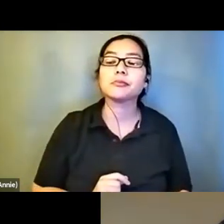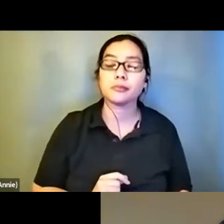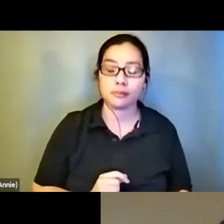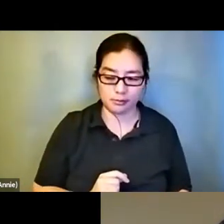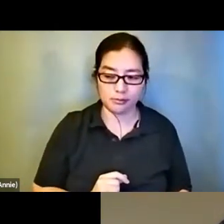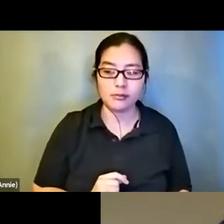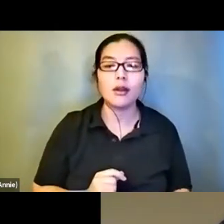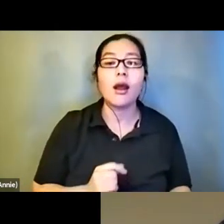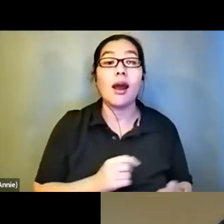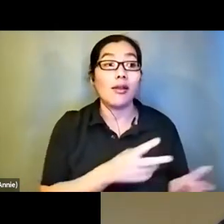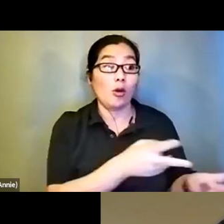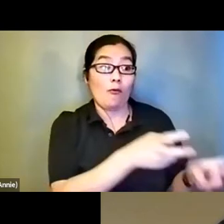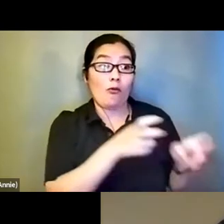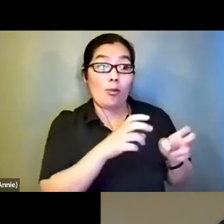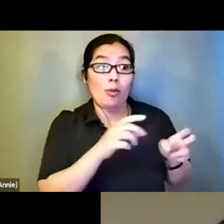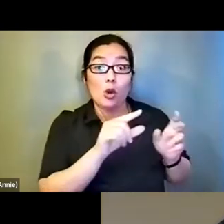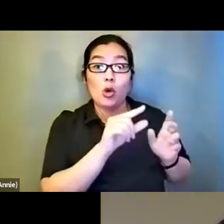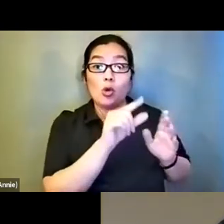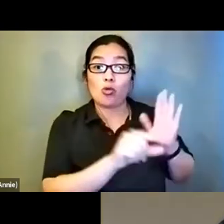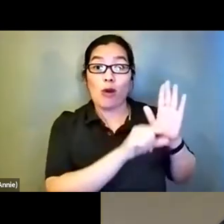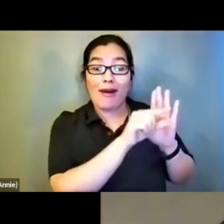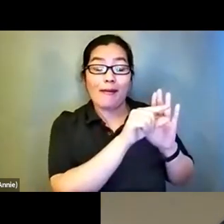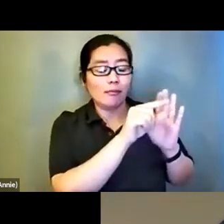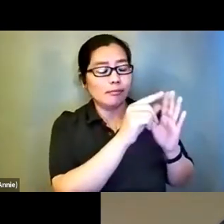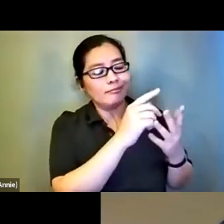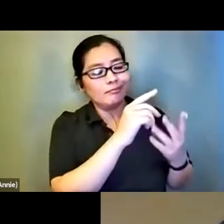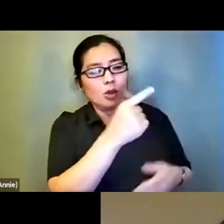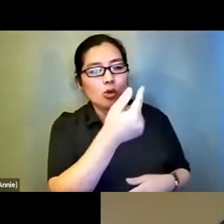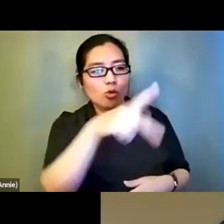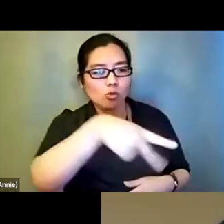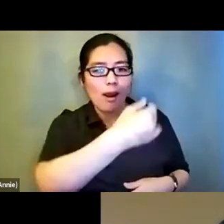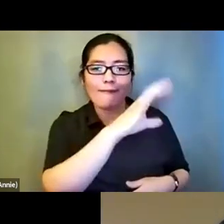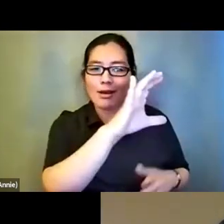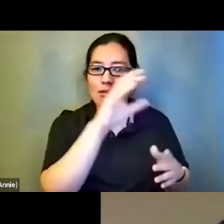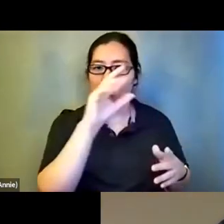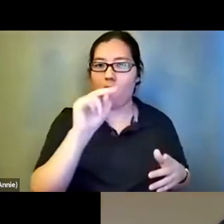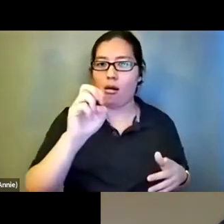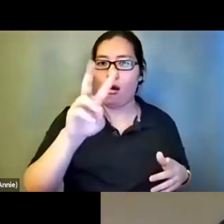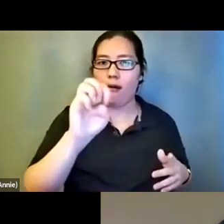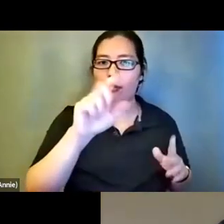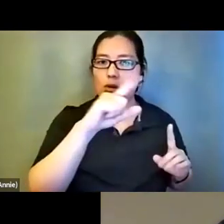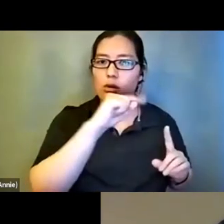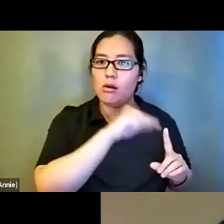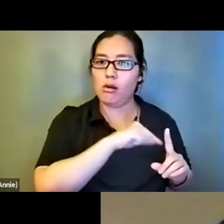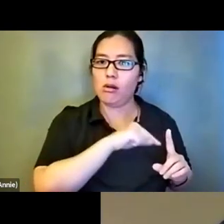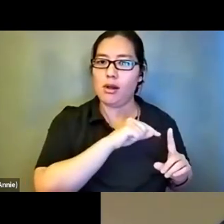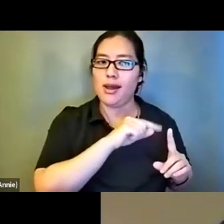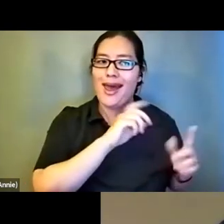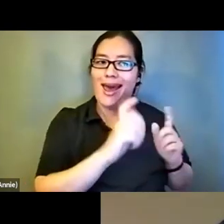adaptation. There would be a narrator describing the story as you would -- as they would